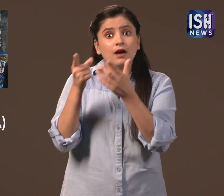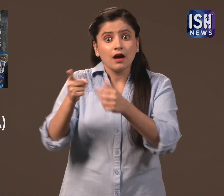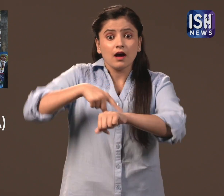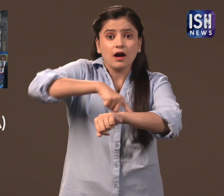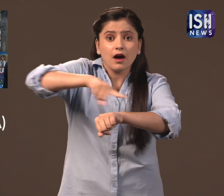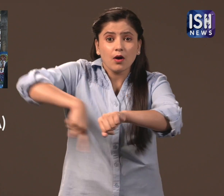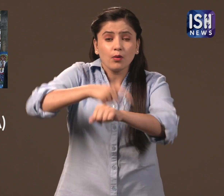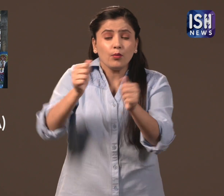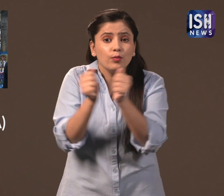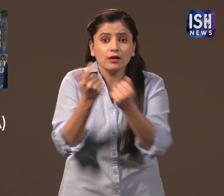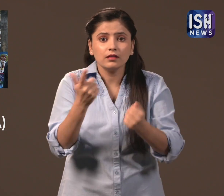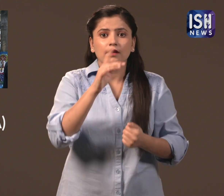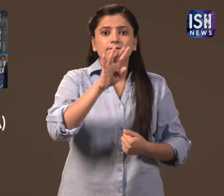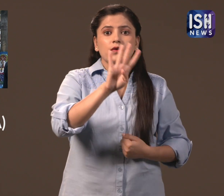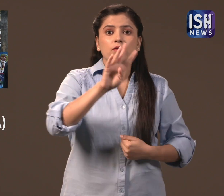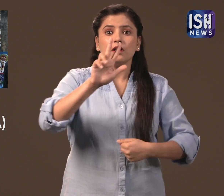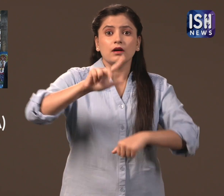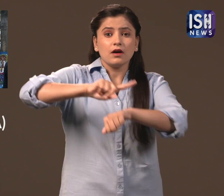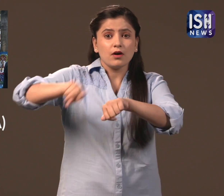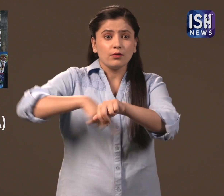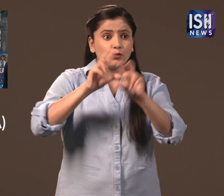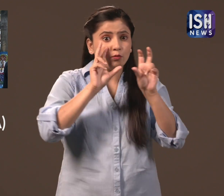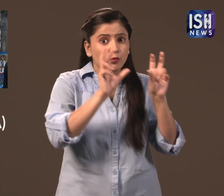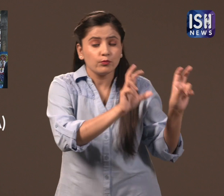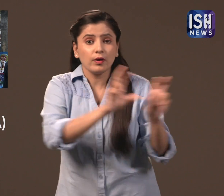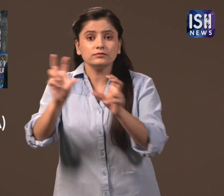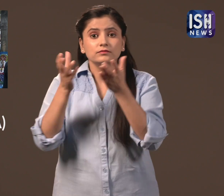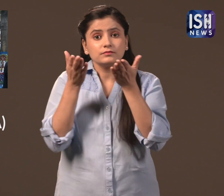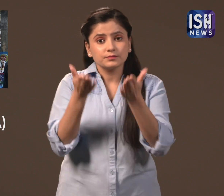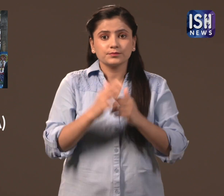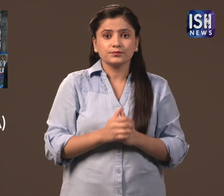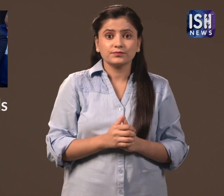48 hrs at a stretch they kept an eye on all the pilgrims.